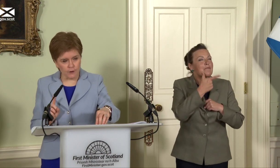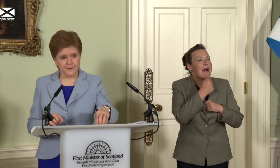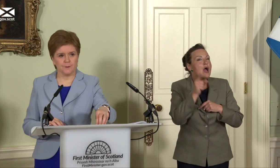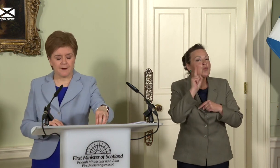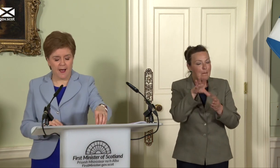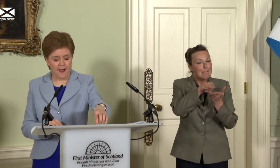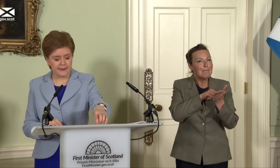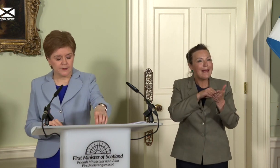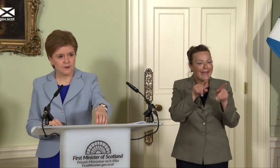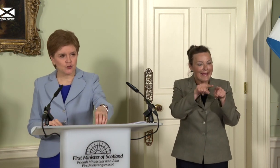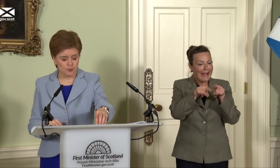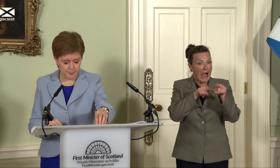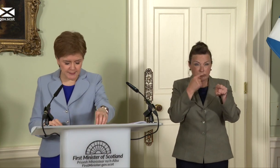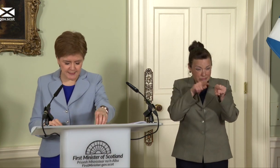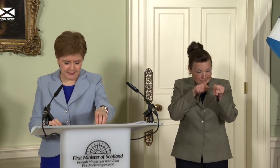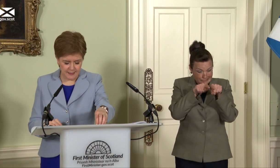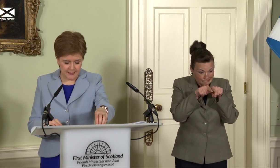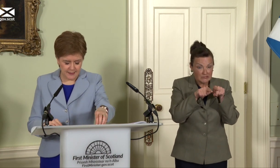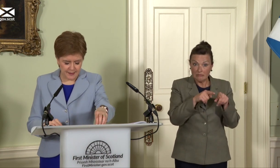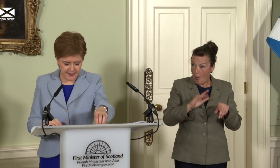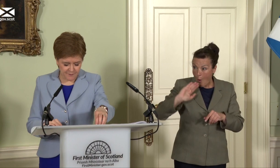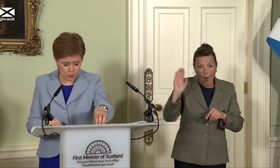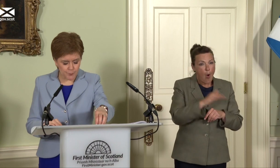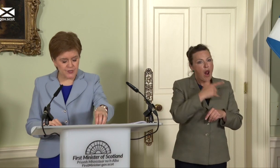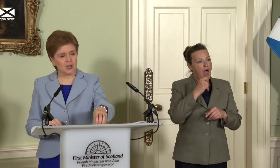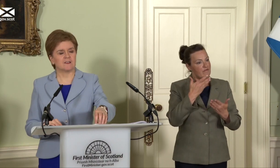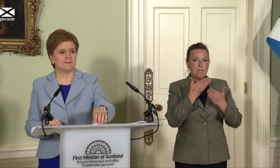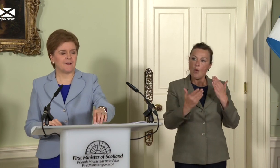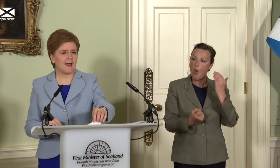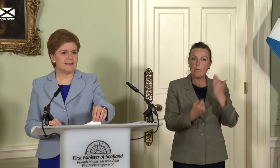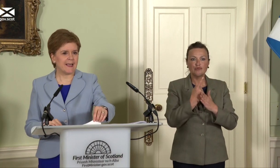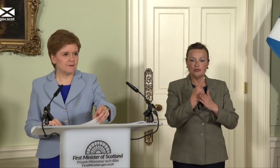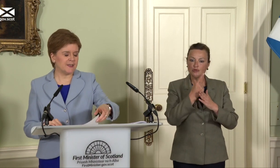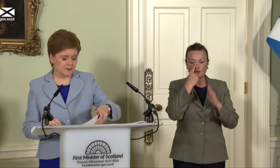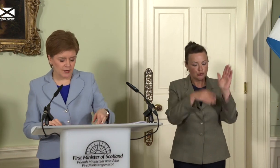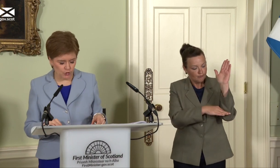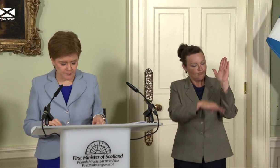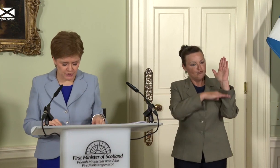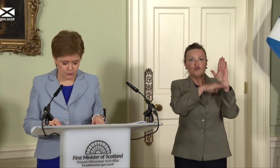them have higher social mobility. And they have more productive and innovative economies too.